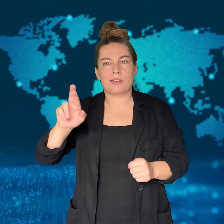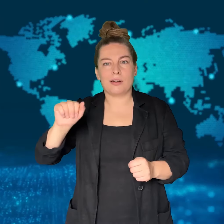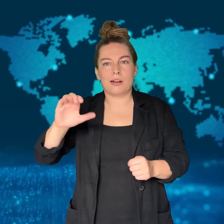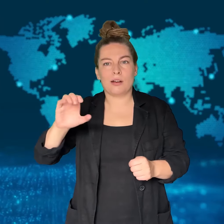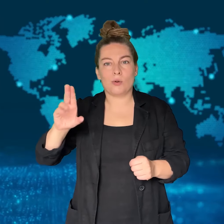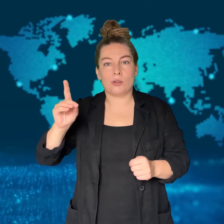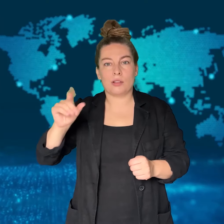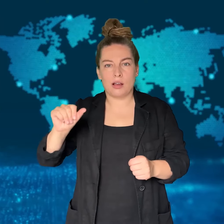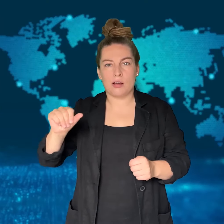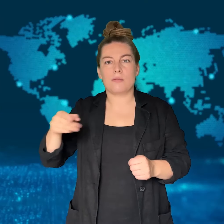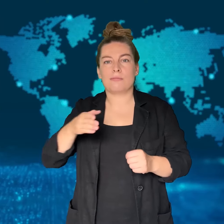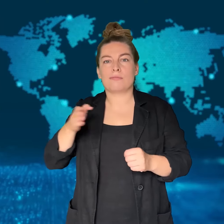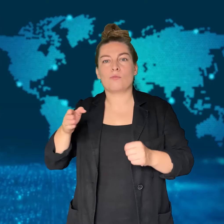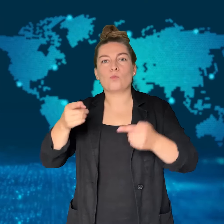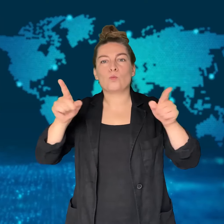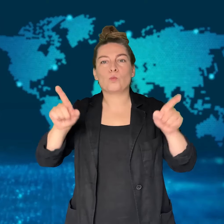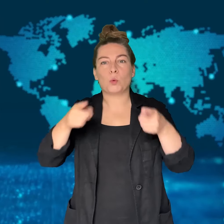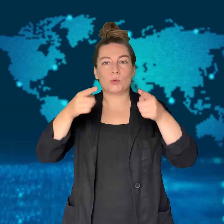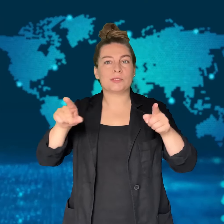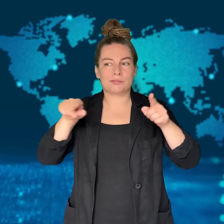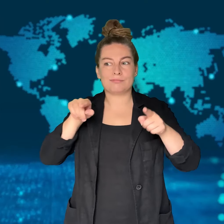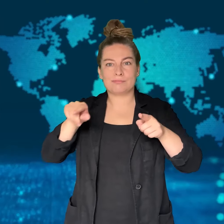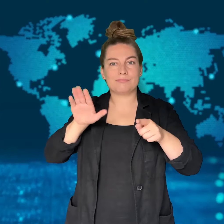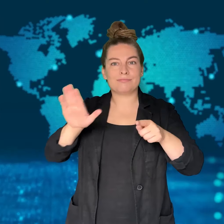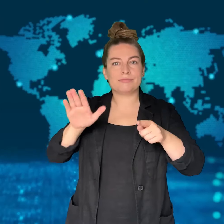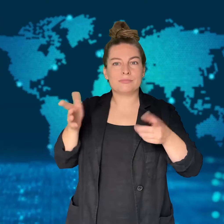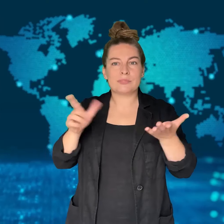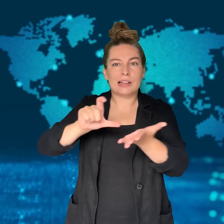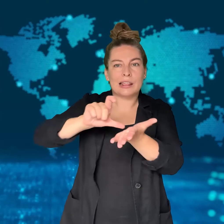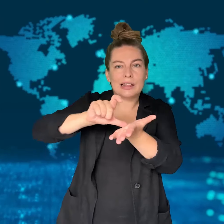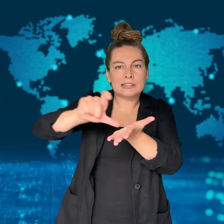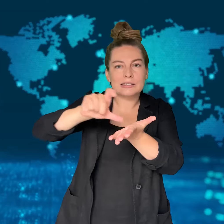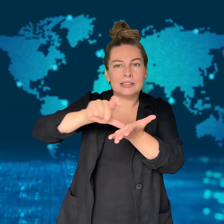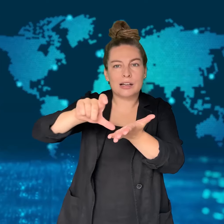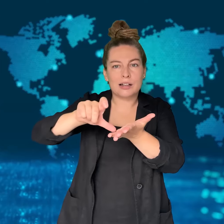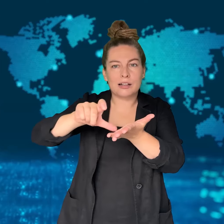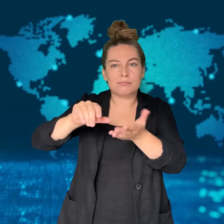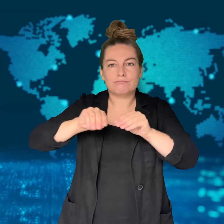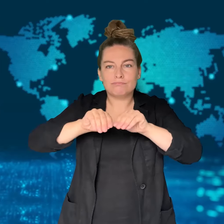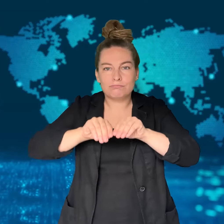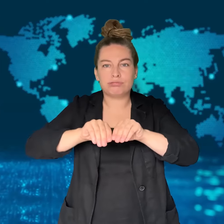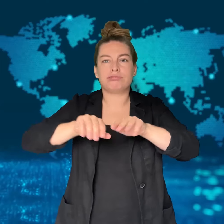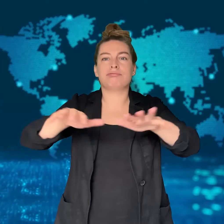One of the event organizers, Barracuda Music,